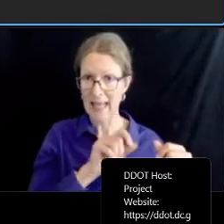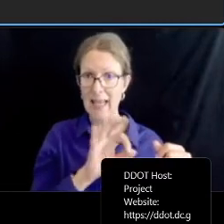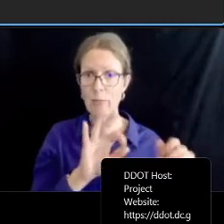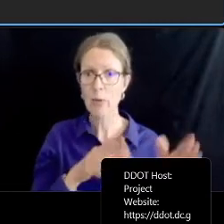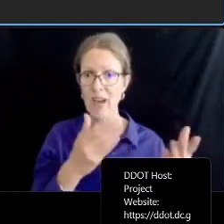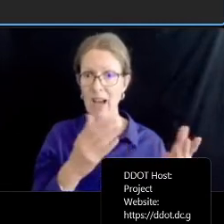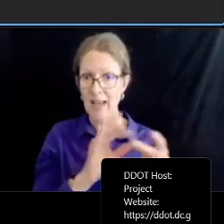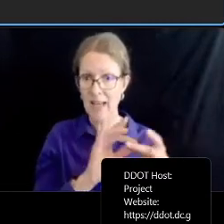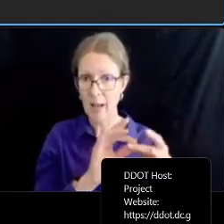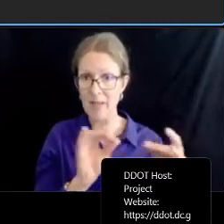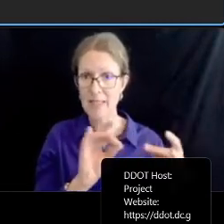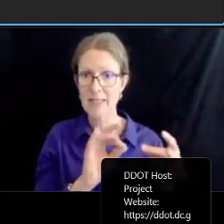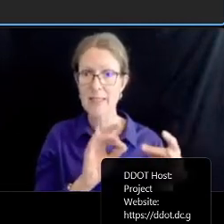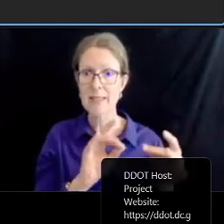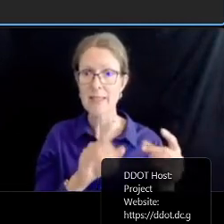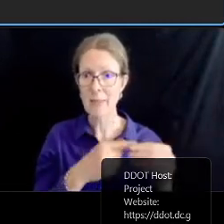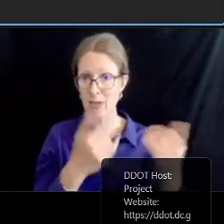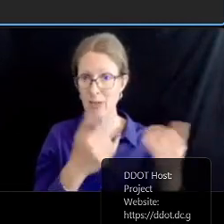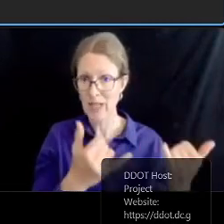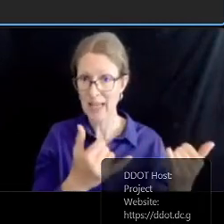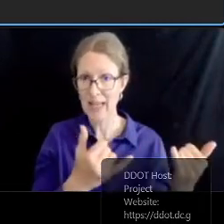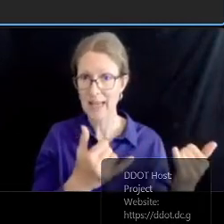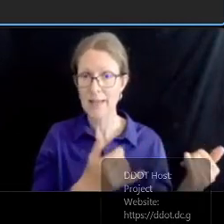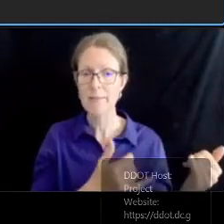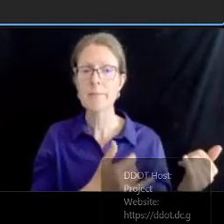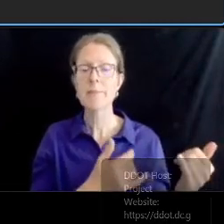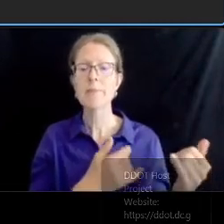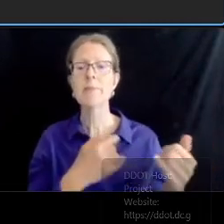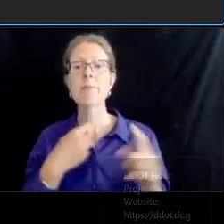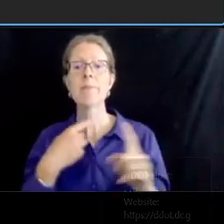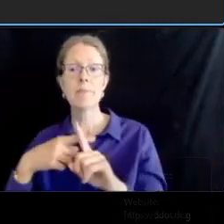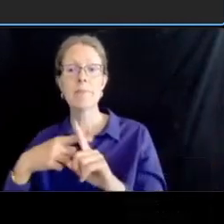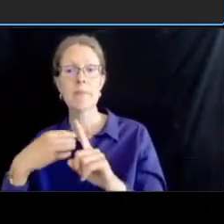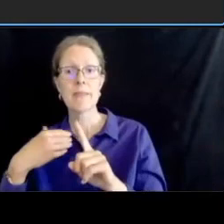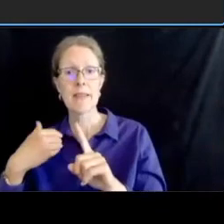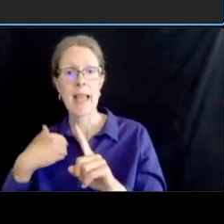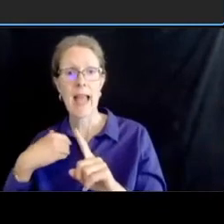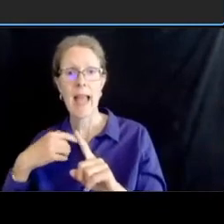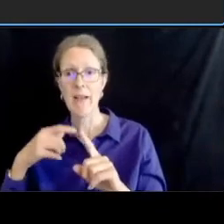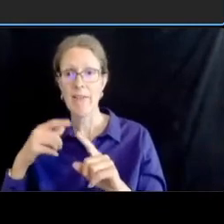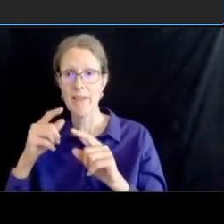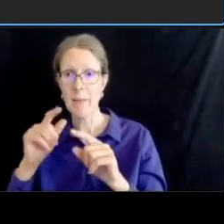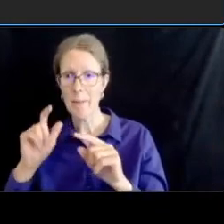if you come out tomorrow to our six o'clock p.m in-person meeting okay so we ask that you mark